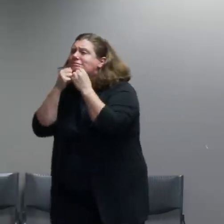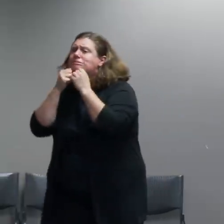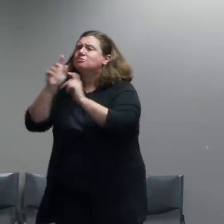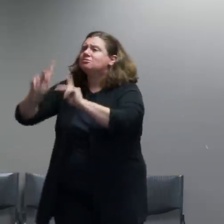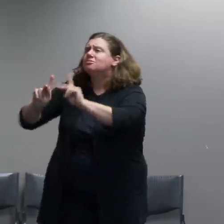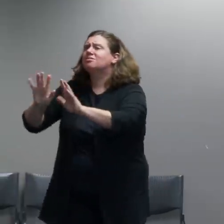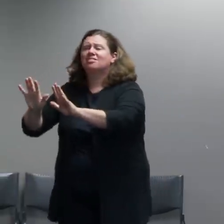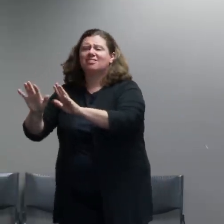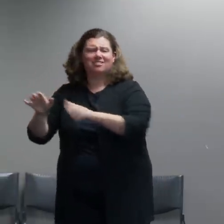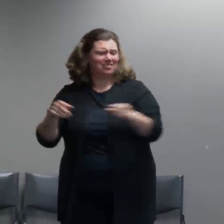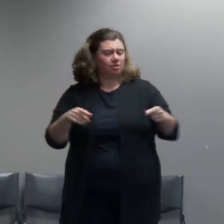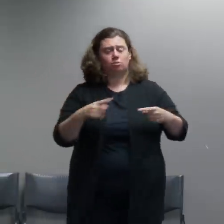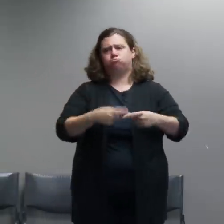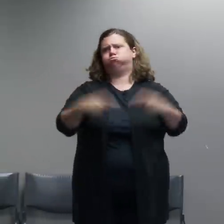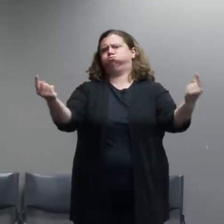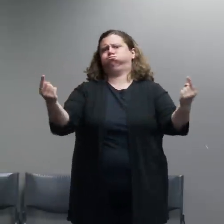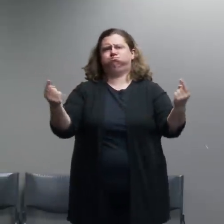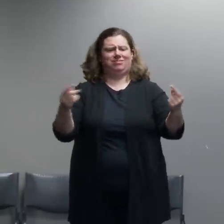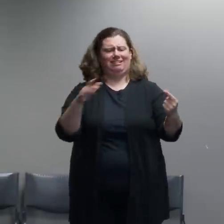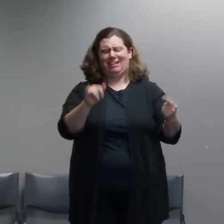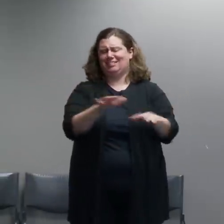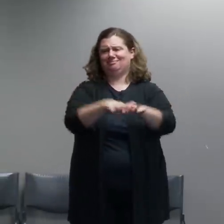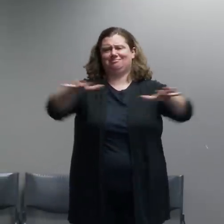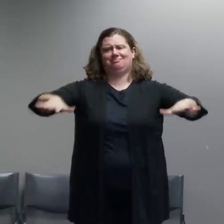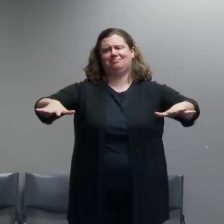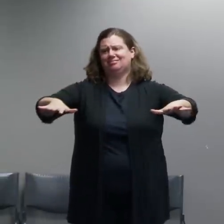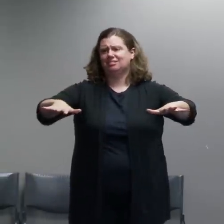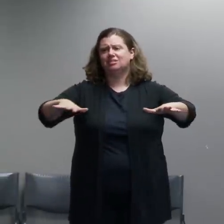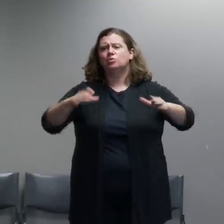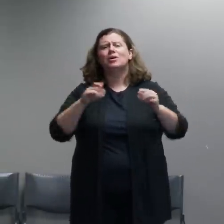and we all need to work together to put a stop to what we've seen over the last